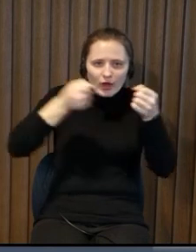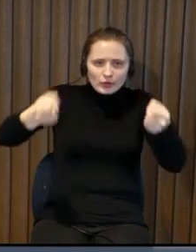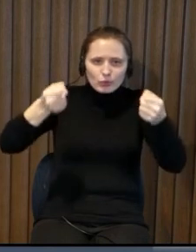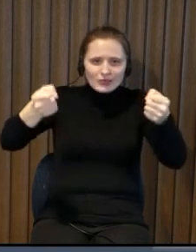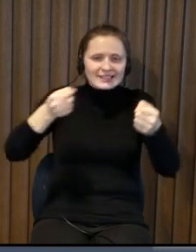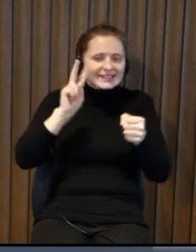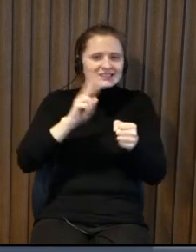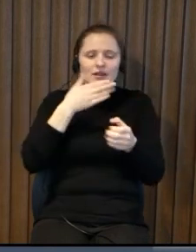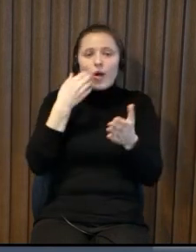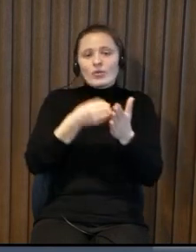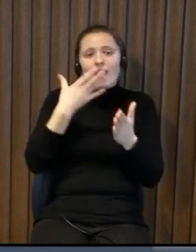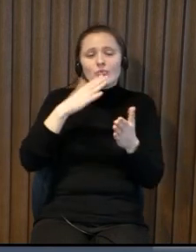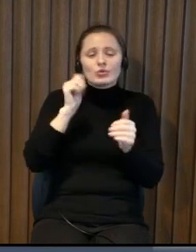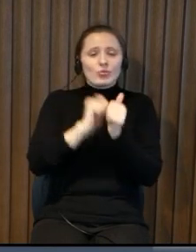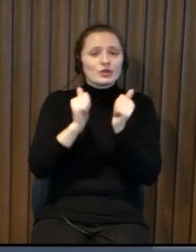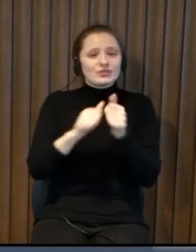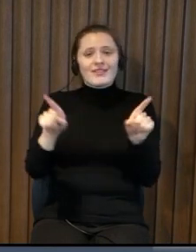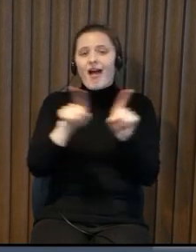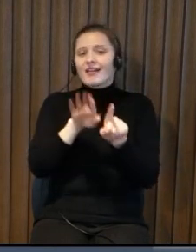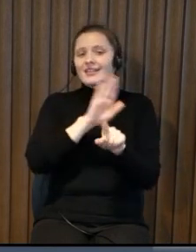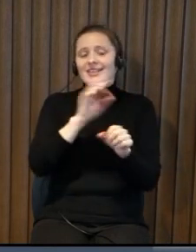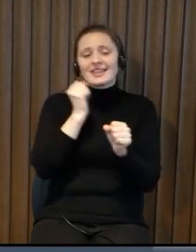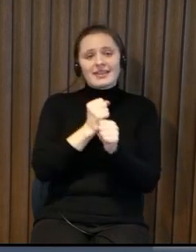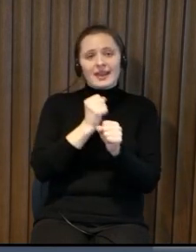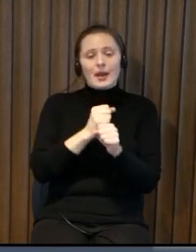think about handles and and things which don't cost a lot